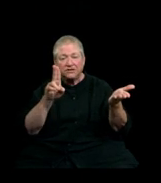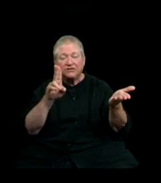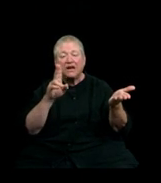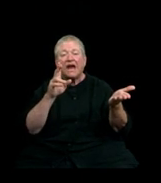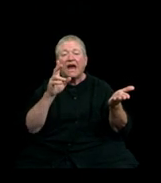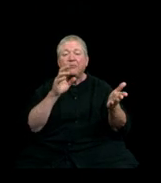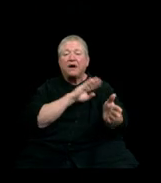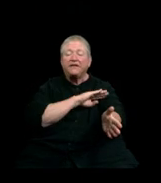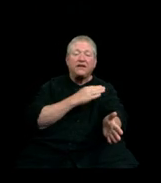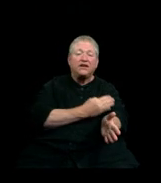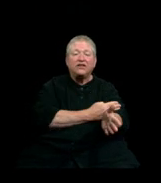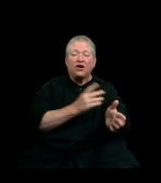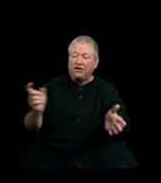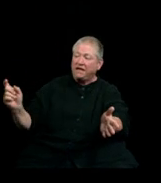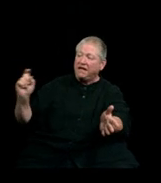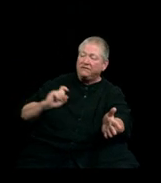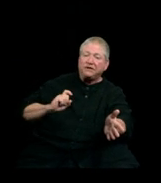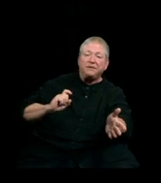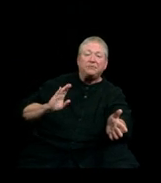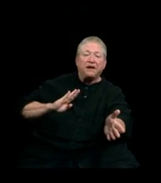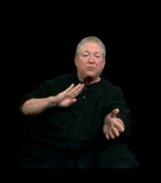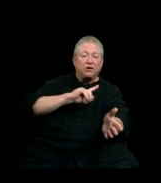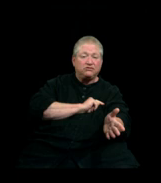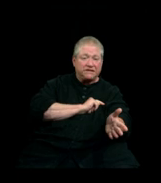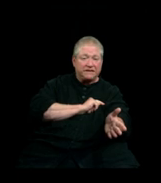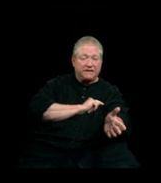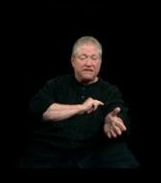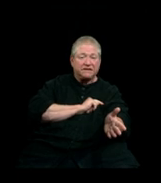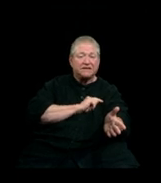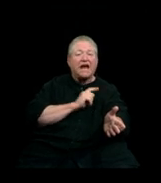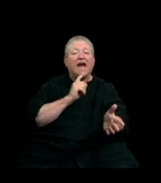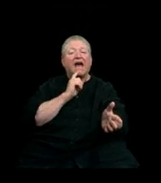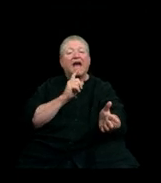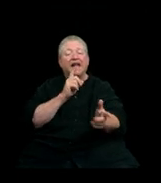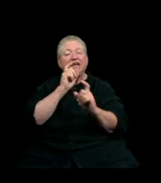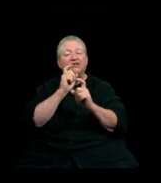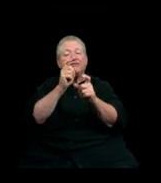by our Board of Trustees and in conformity with the laws of the State of Washington,